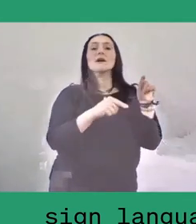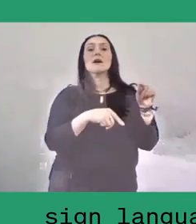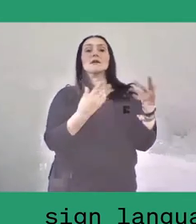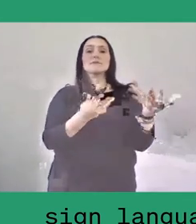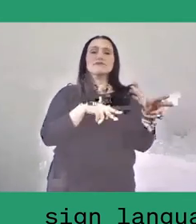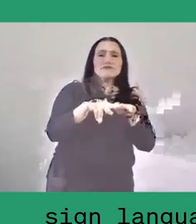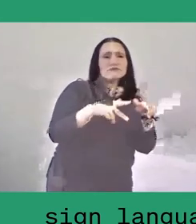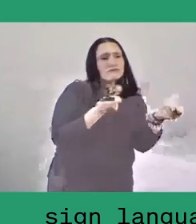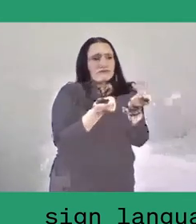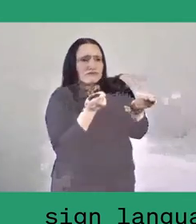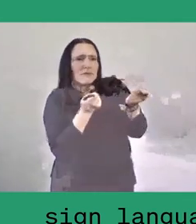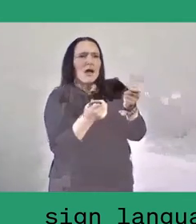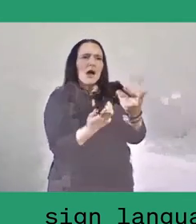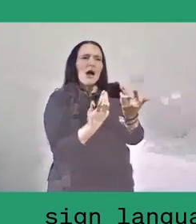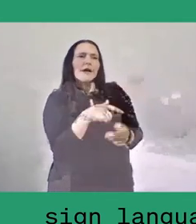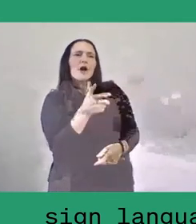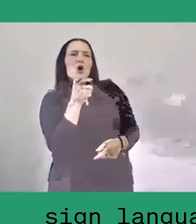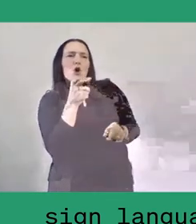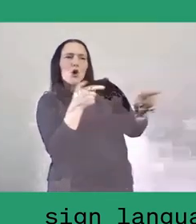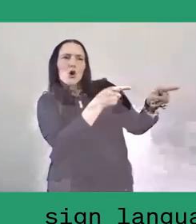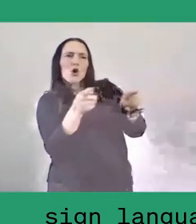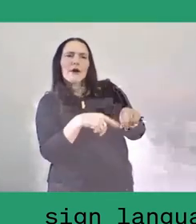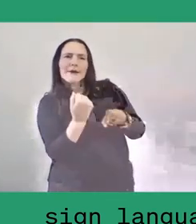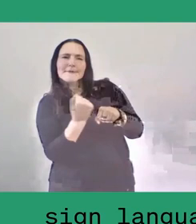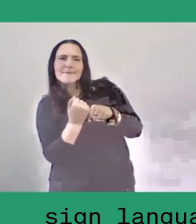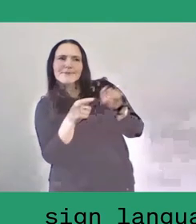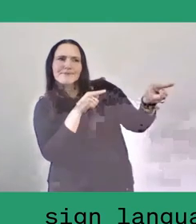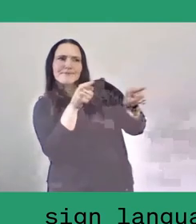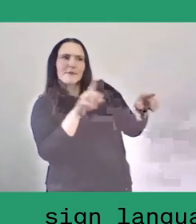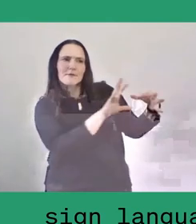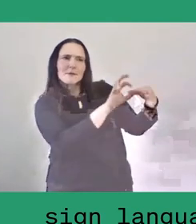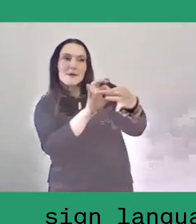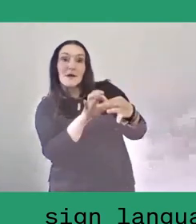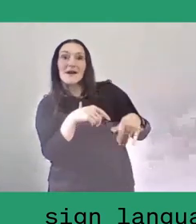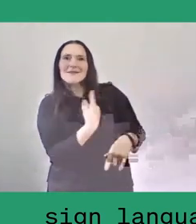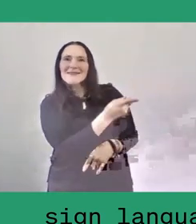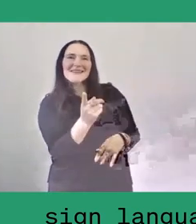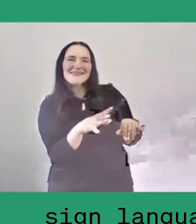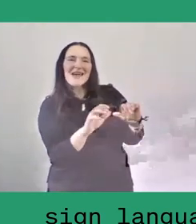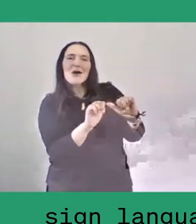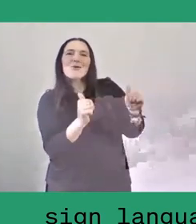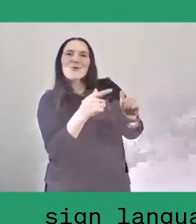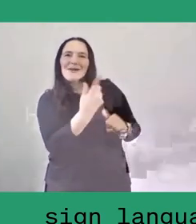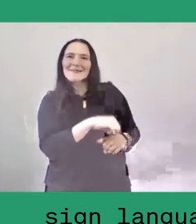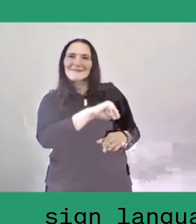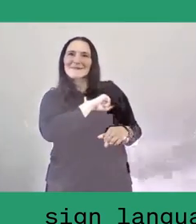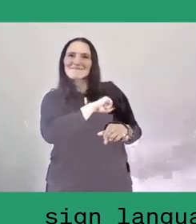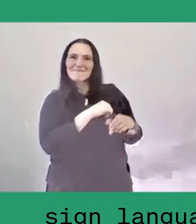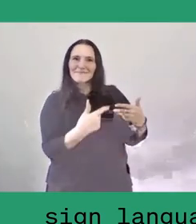and how people share the benefit. Here lies also the value of transparency and democracy,